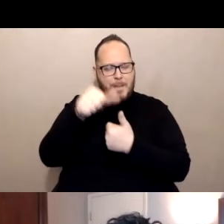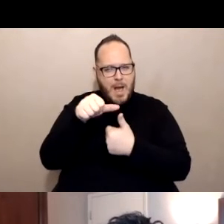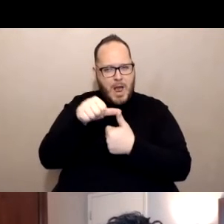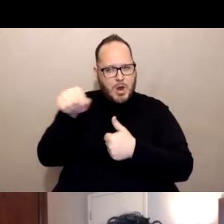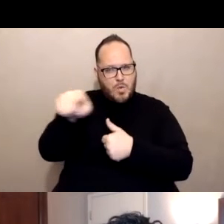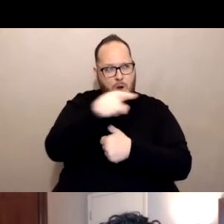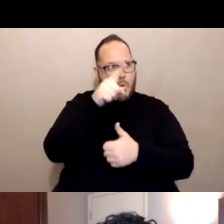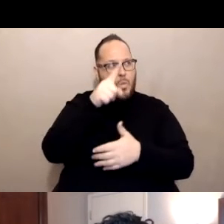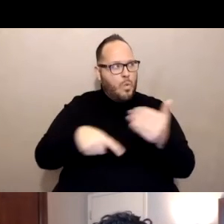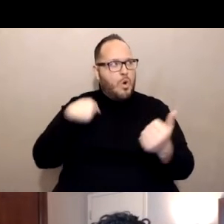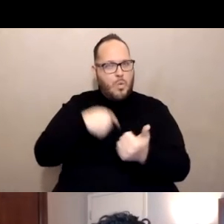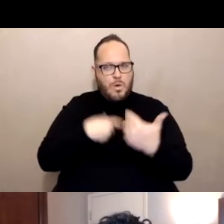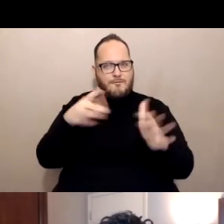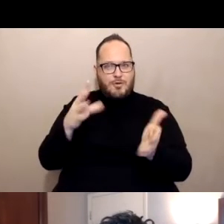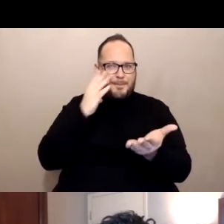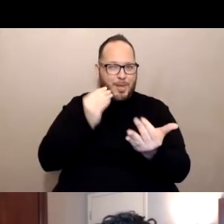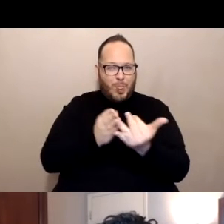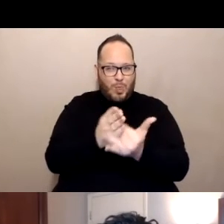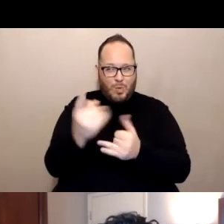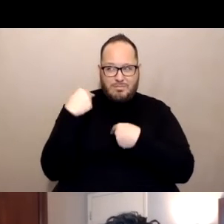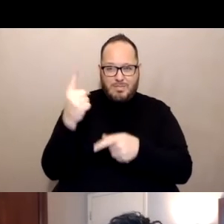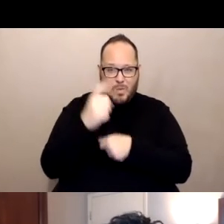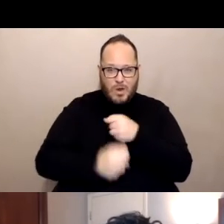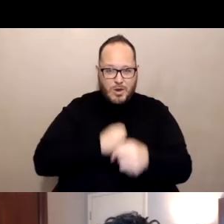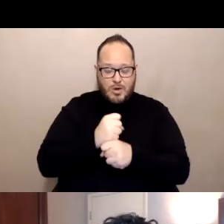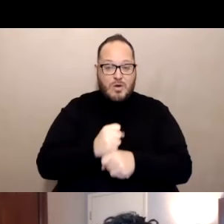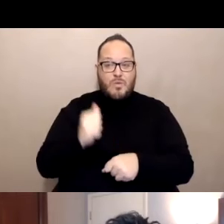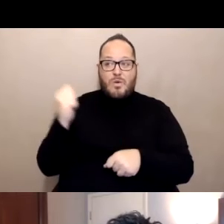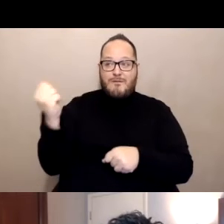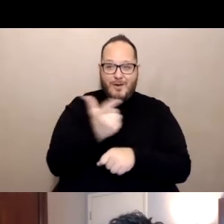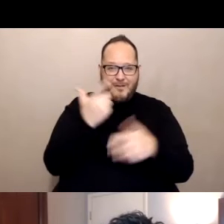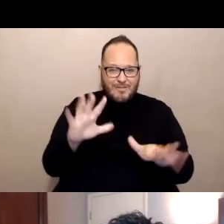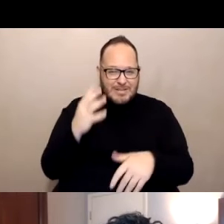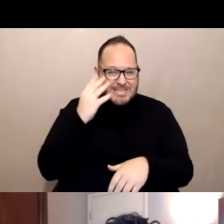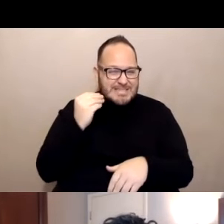We've all had incredible losses varying kinds this last year.